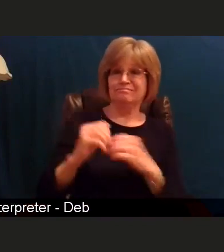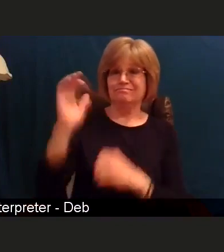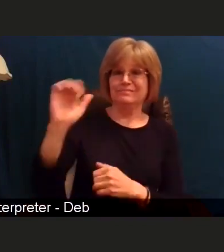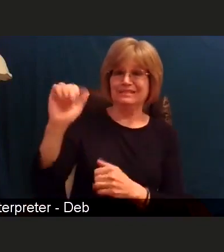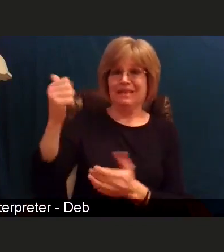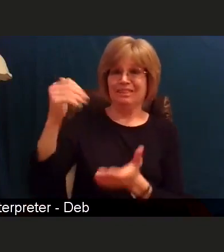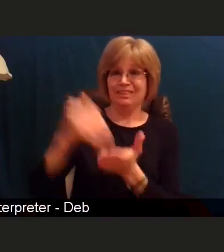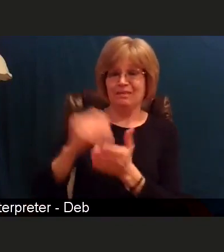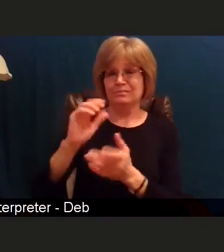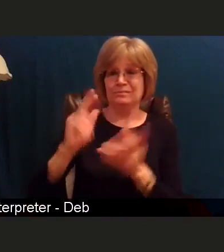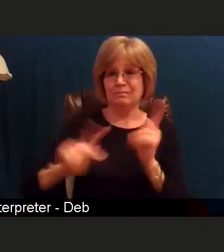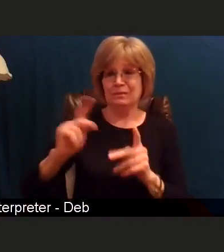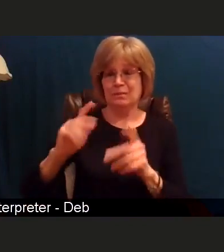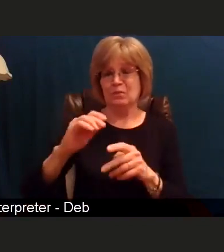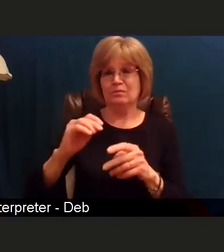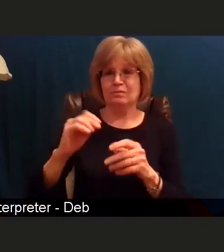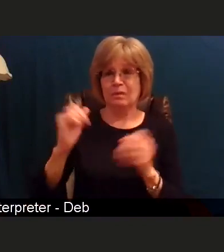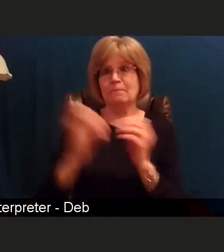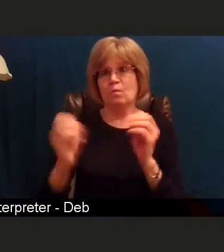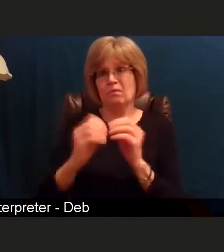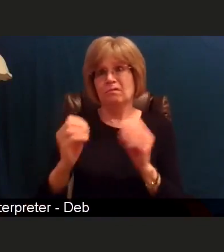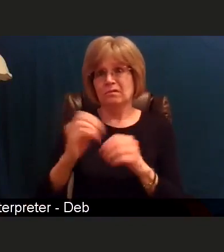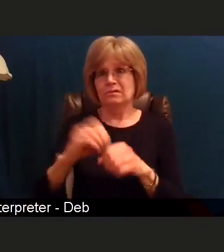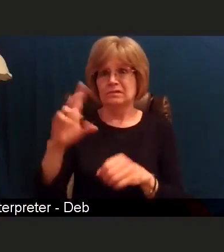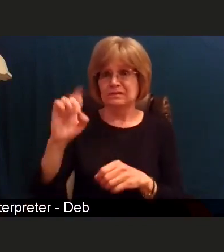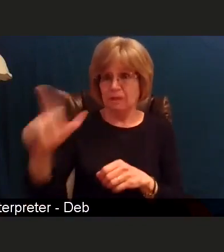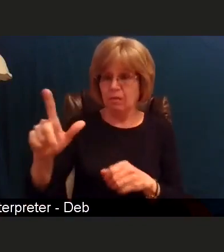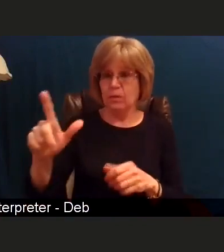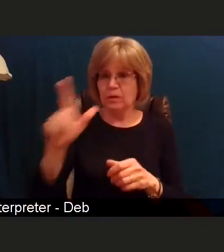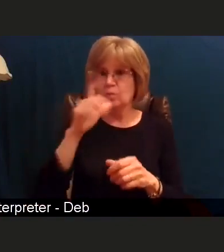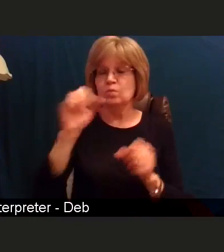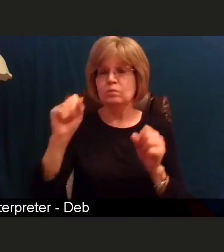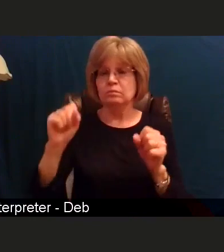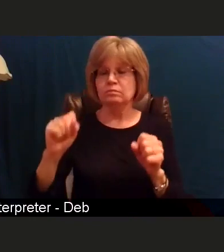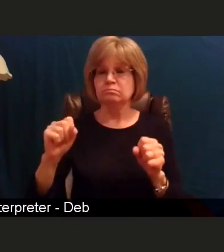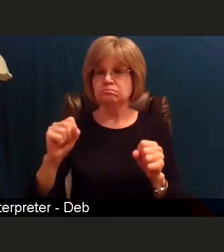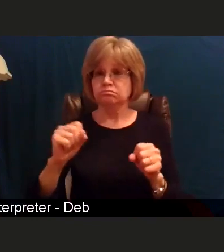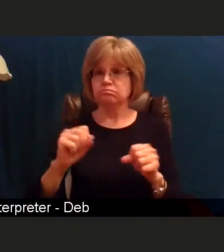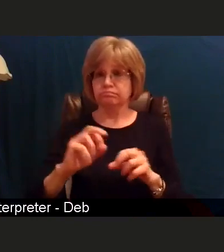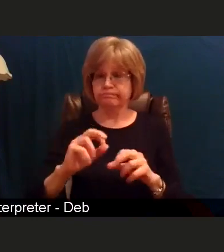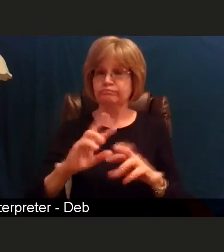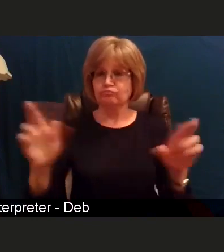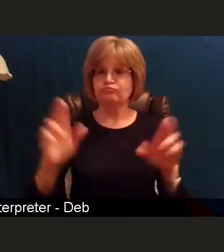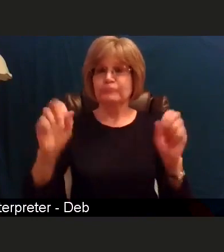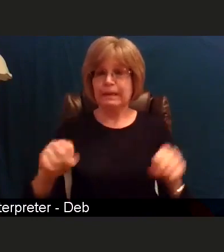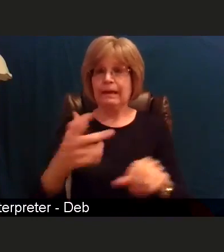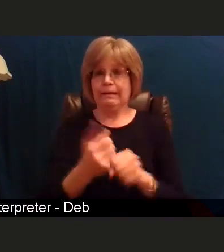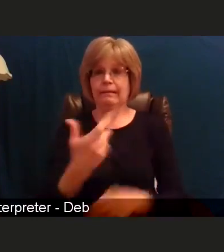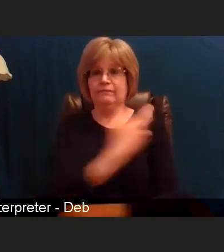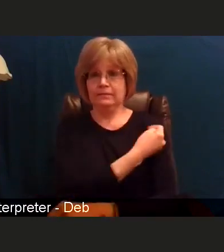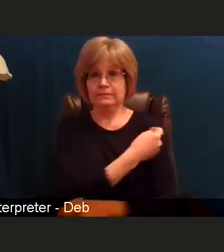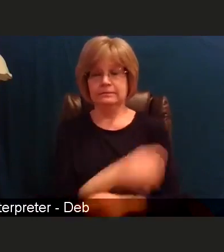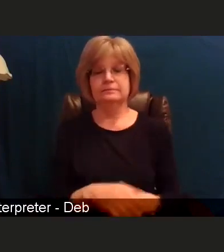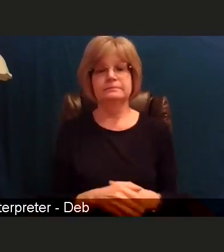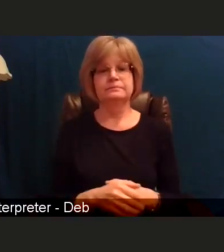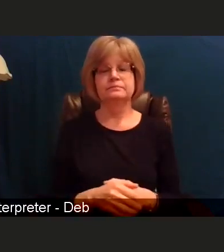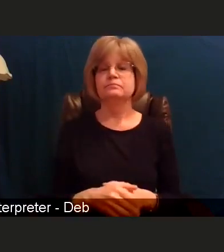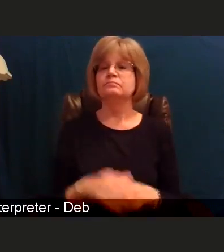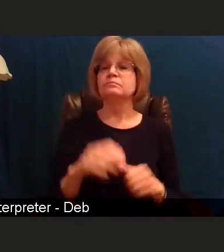that will now be eligible for the COVID-19 vaccine. The state of Delaware is telling us that we should start